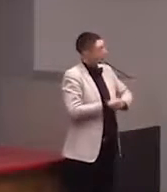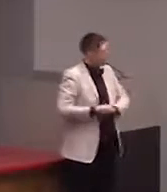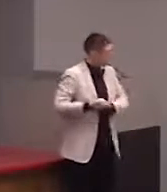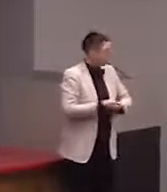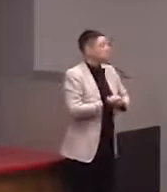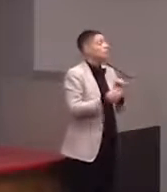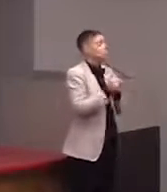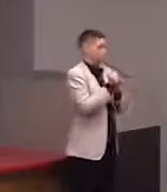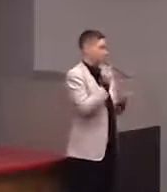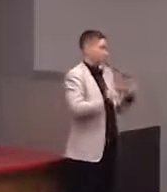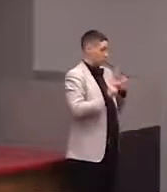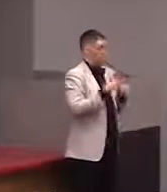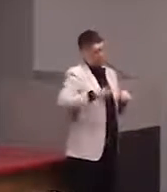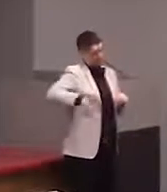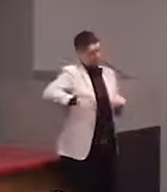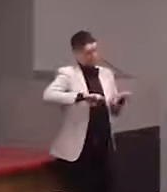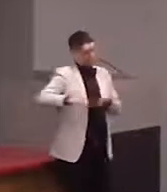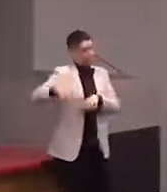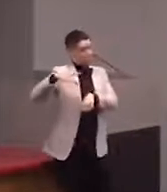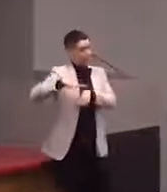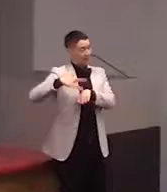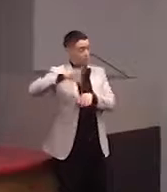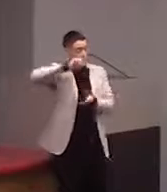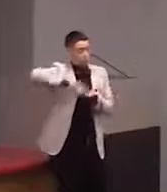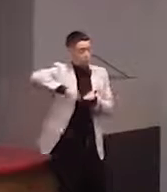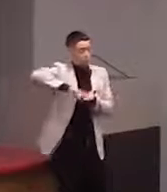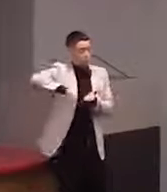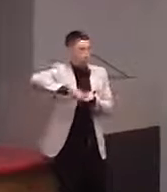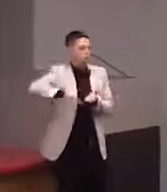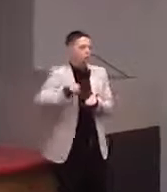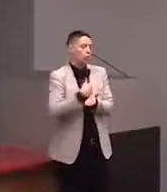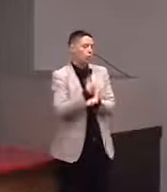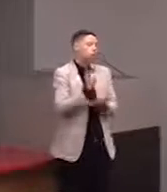and that's something that we want to keep learning more about.